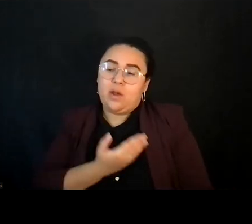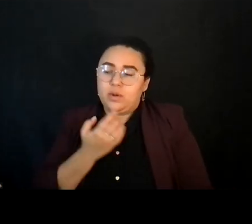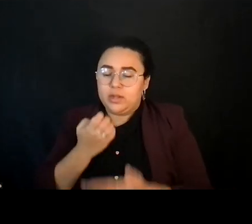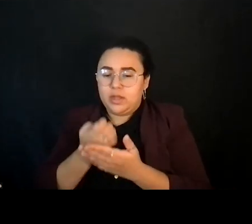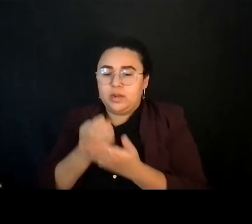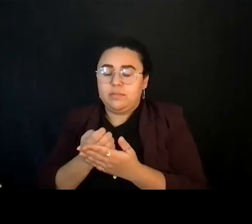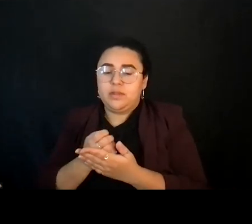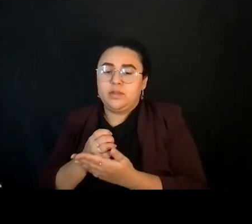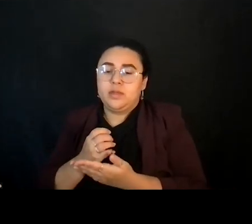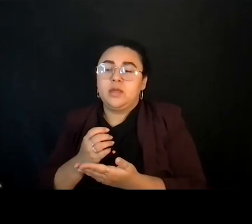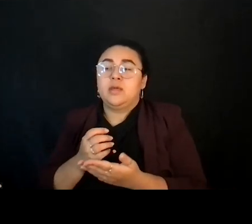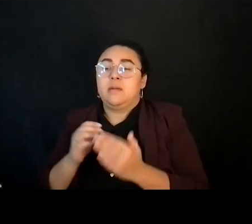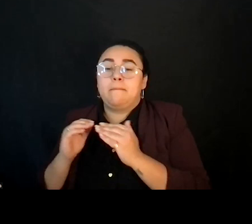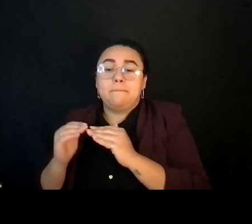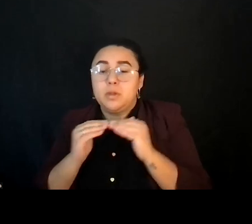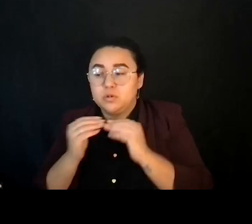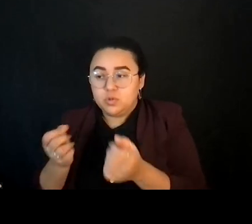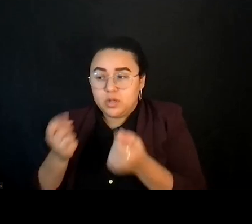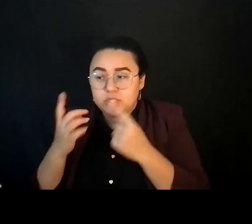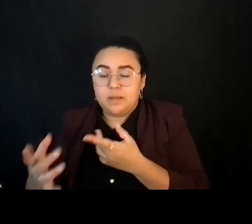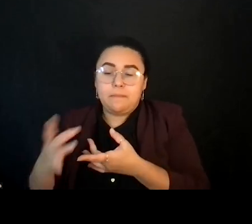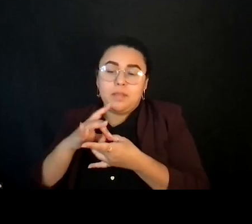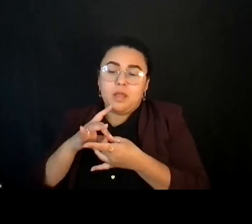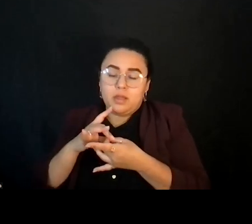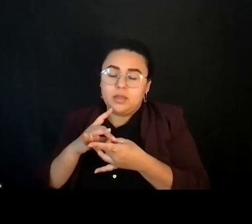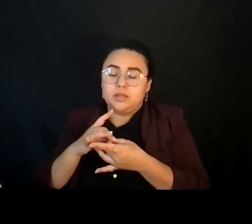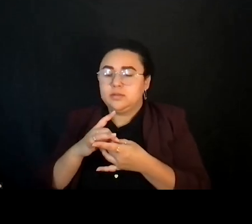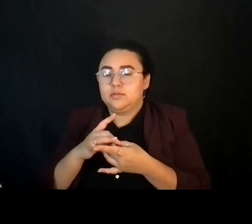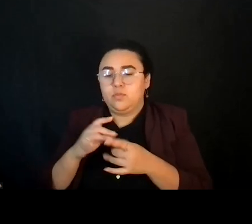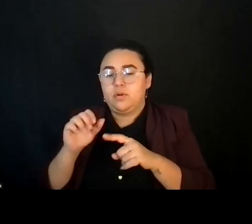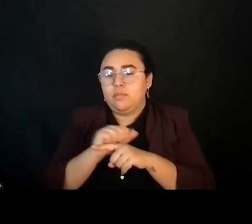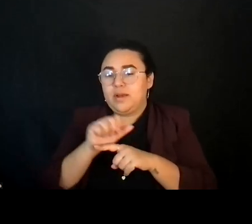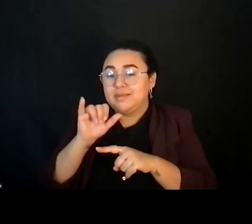And so we want to practice that with you here today and jump into some breakout groups as